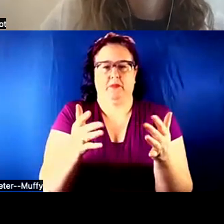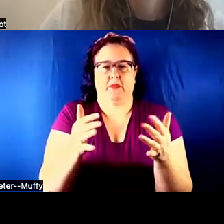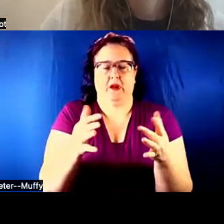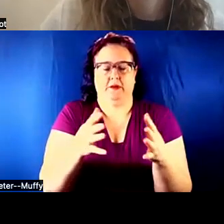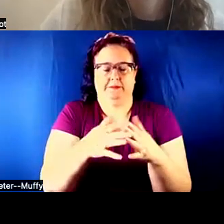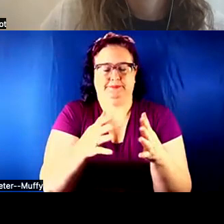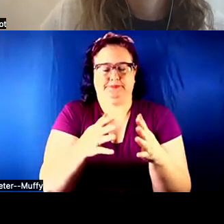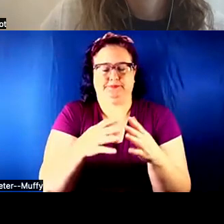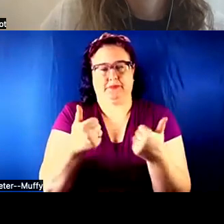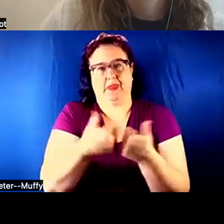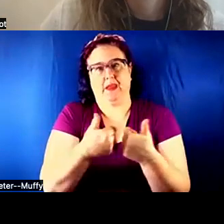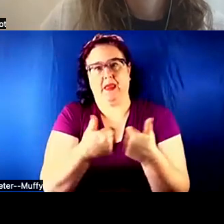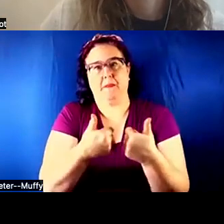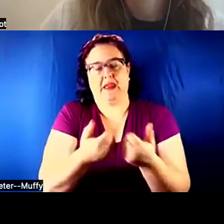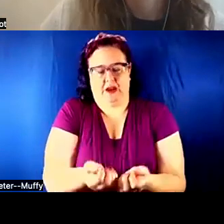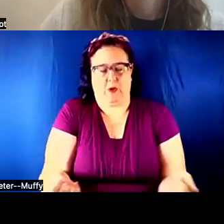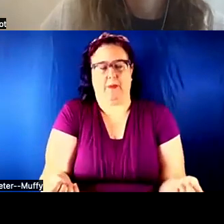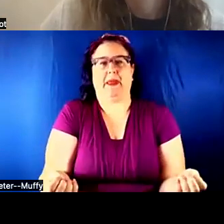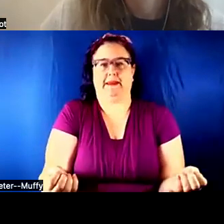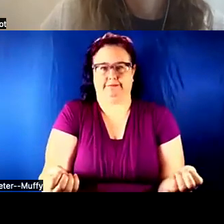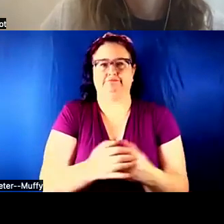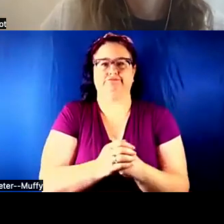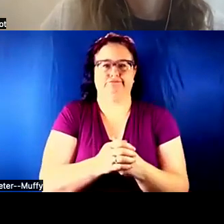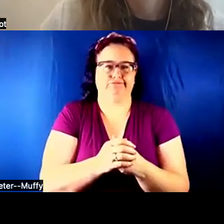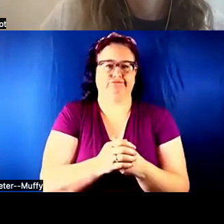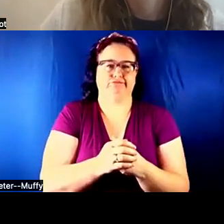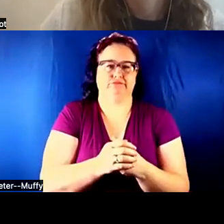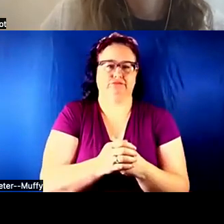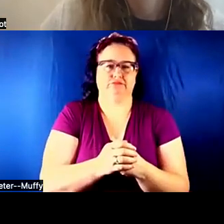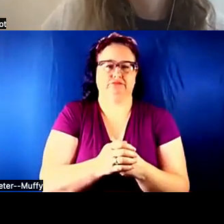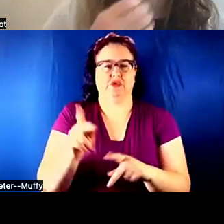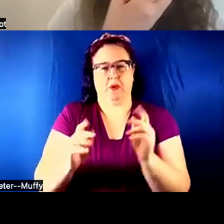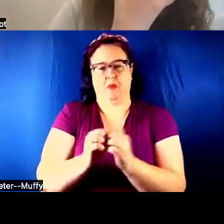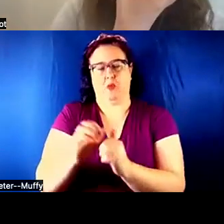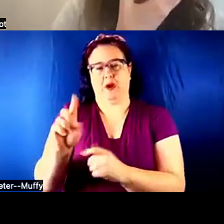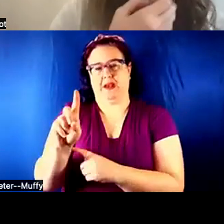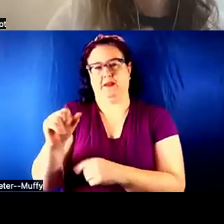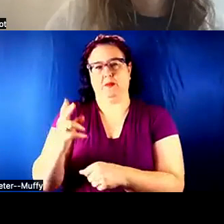gaming equipment that people with disabilities can use to get back to gaming.